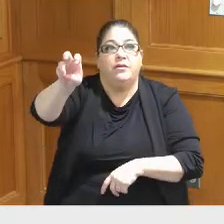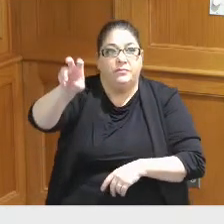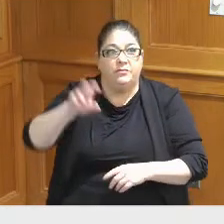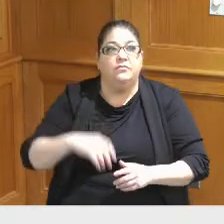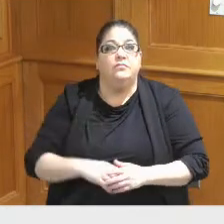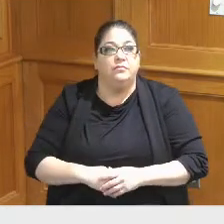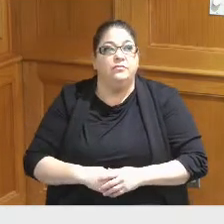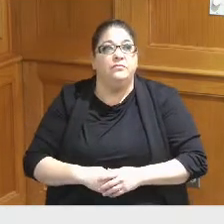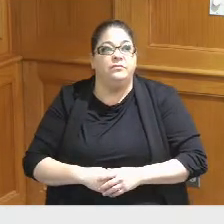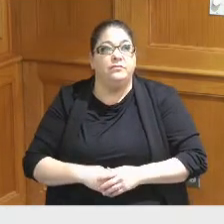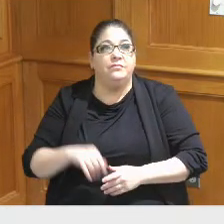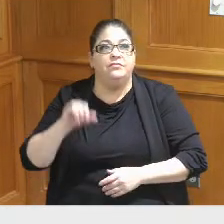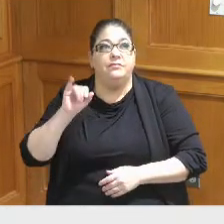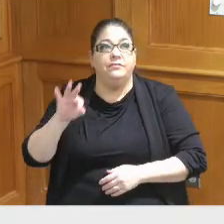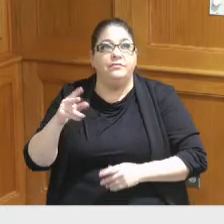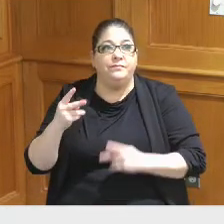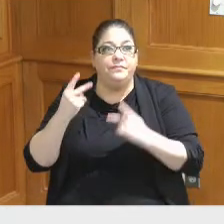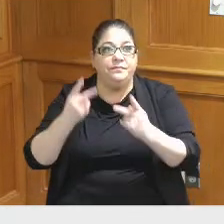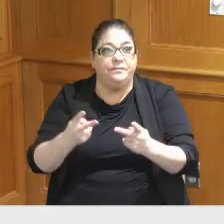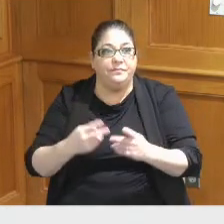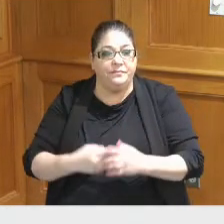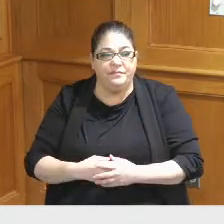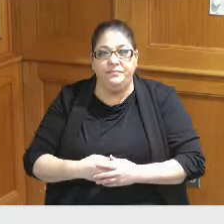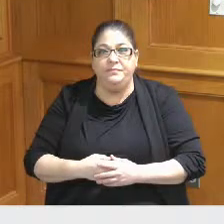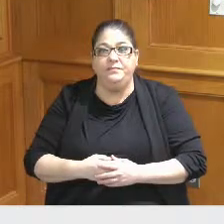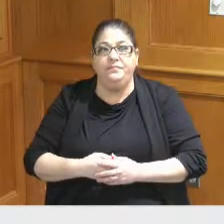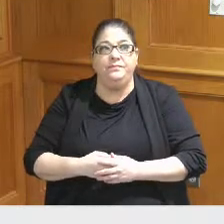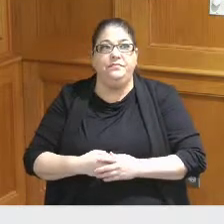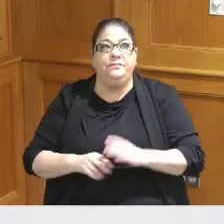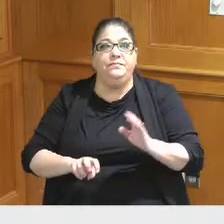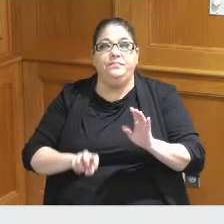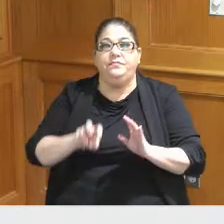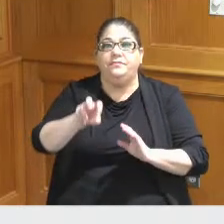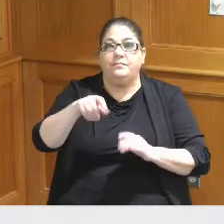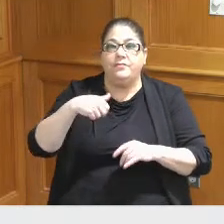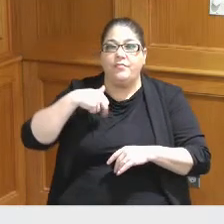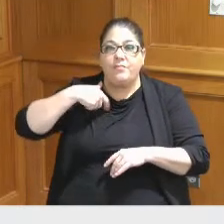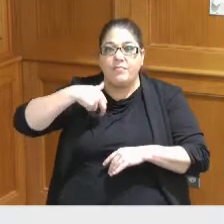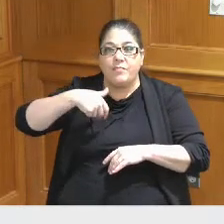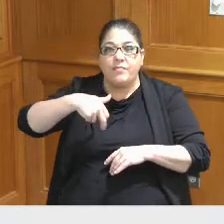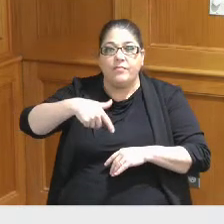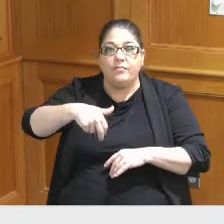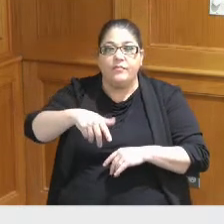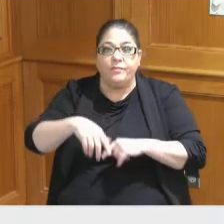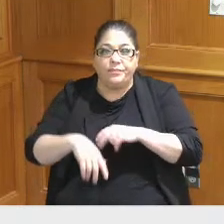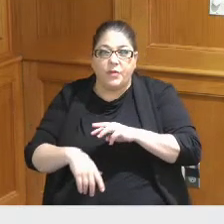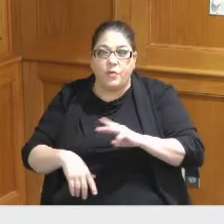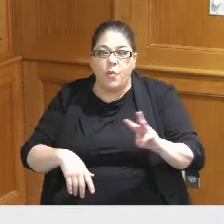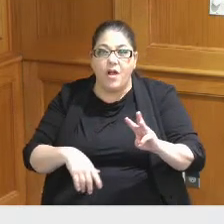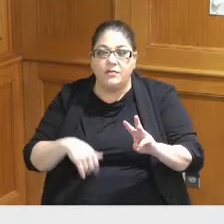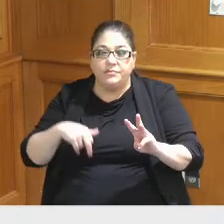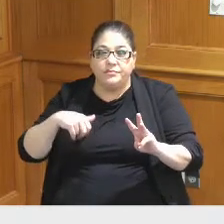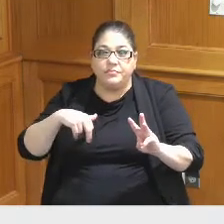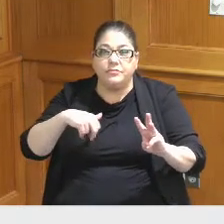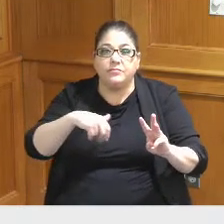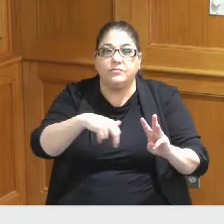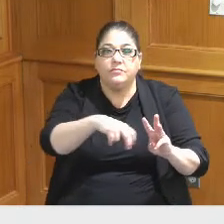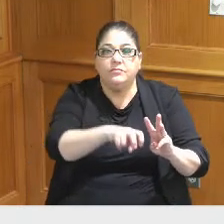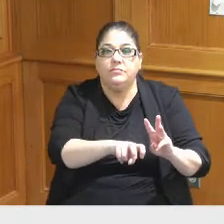take you if you were a guest and wanted to get up you would head that Westward to those escalators to get up to the to the ballroom level